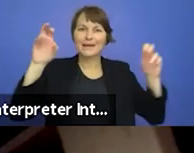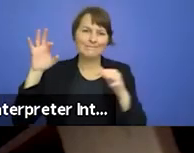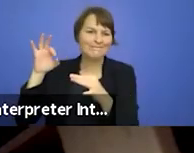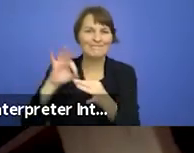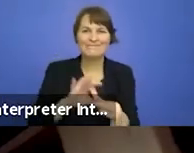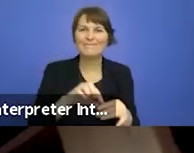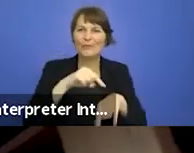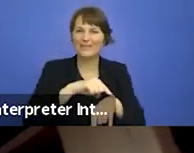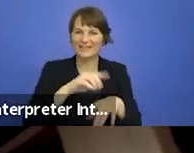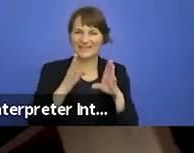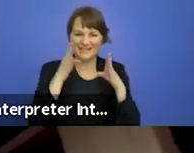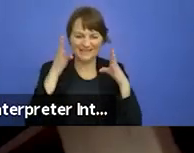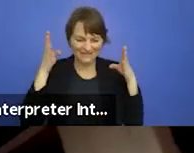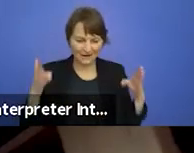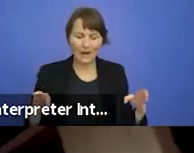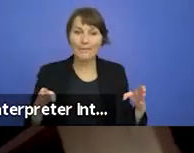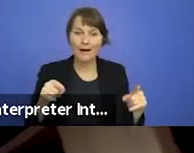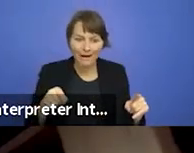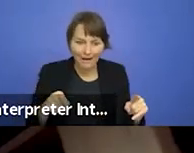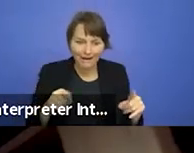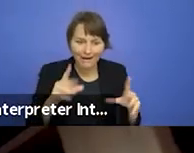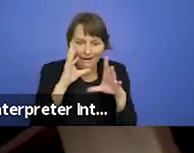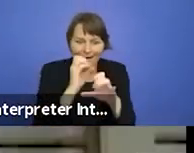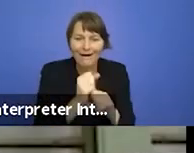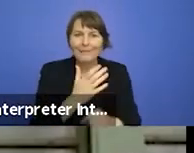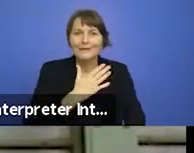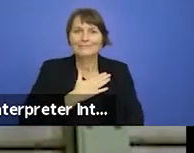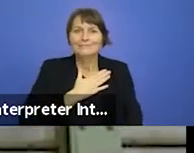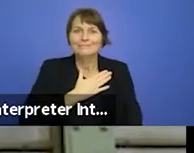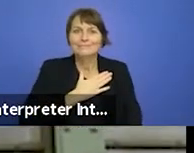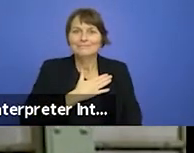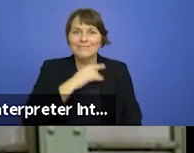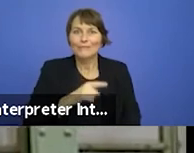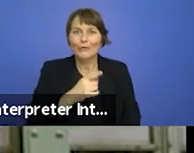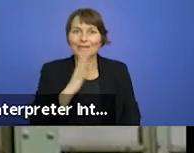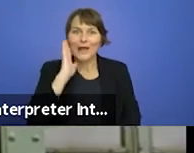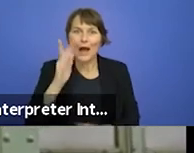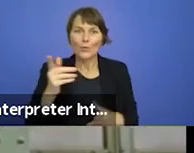the impossible task of directing it. Barbara Frey joined us from Switzerland to work on a